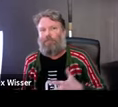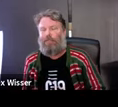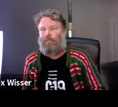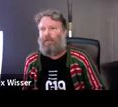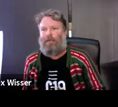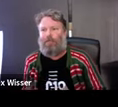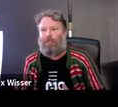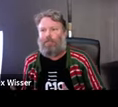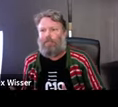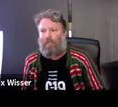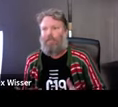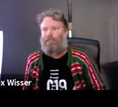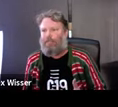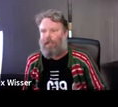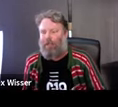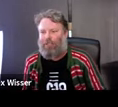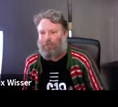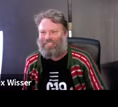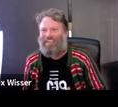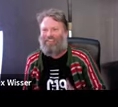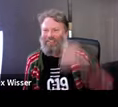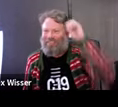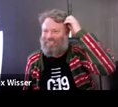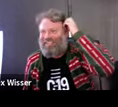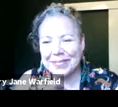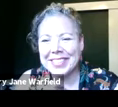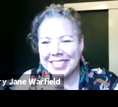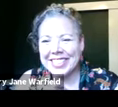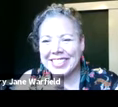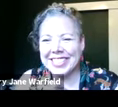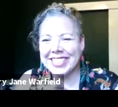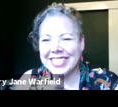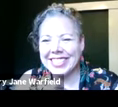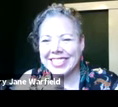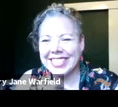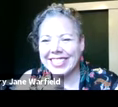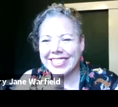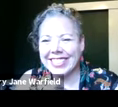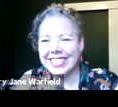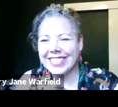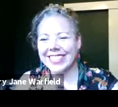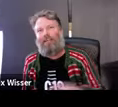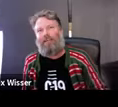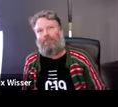like art to be taking a risk. It should be scary if you're taking a risk! >> MARY JANE WARFIELD: Yes. >> ALEX WISSE: From that first